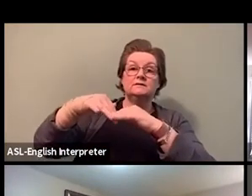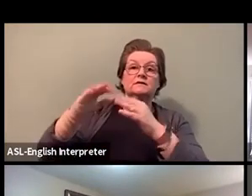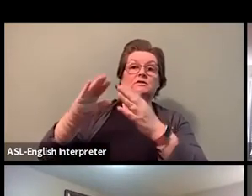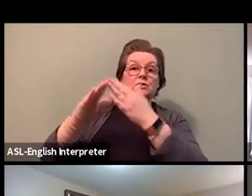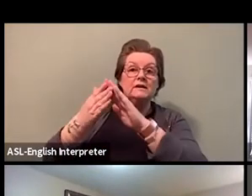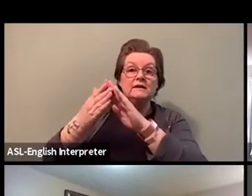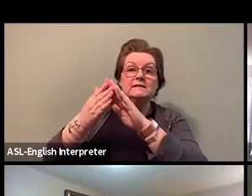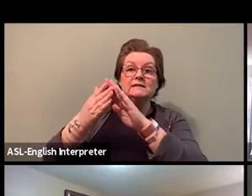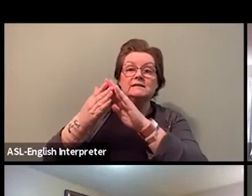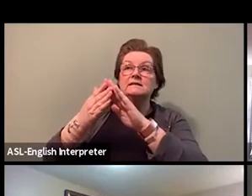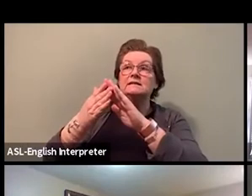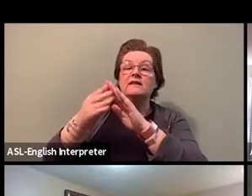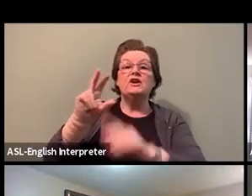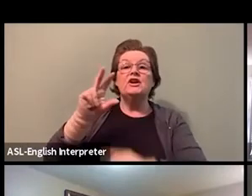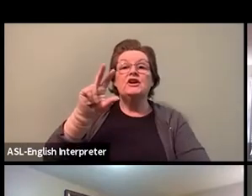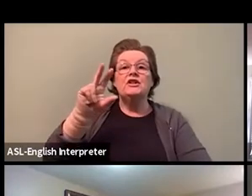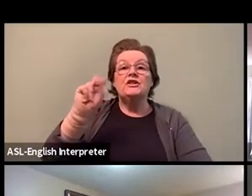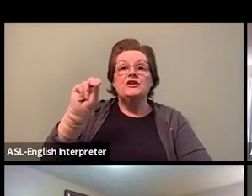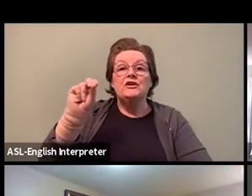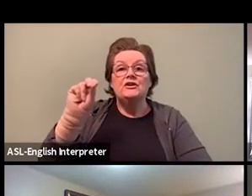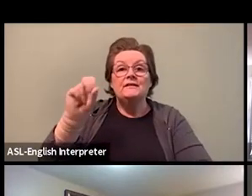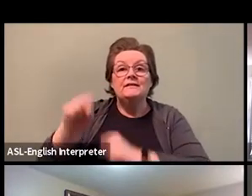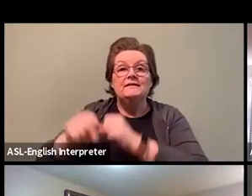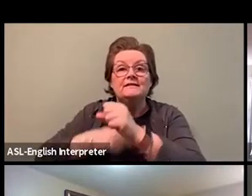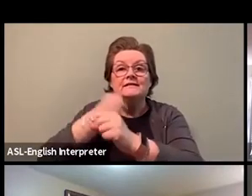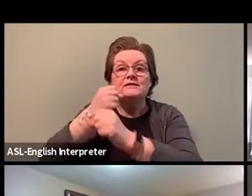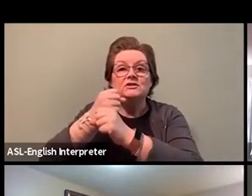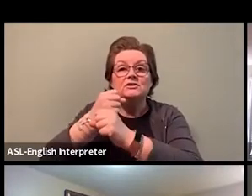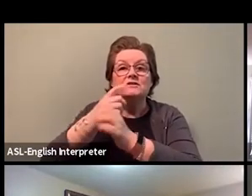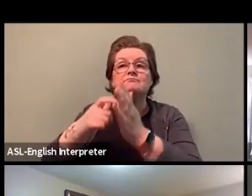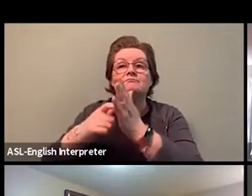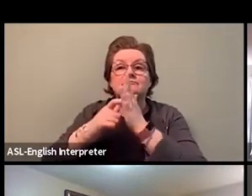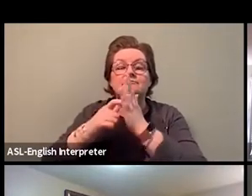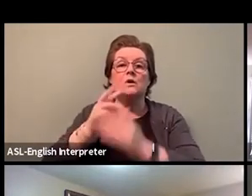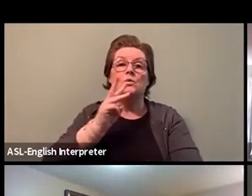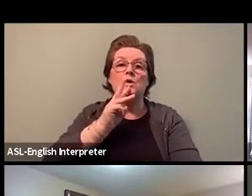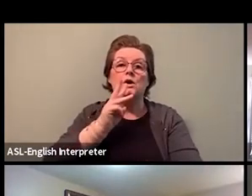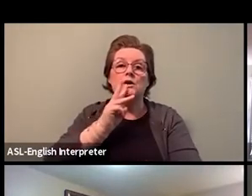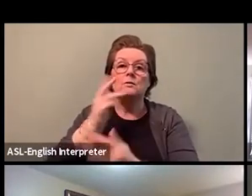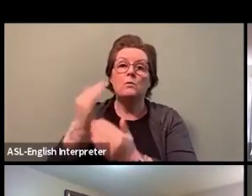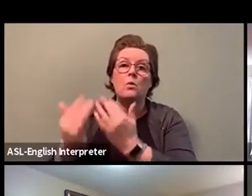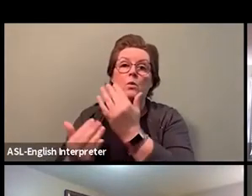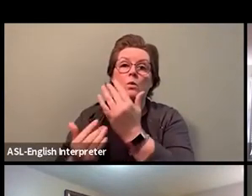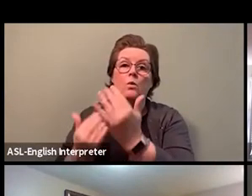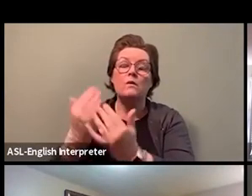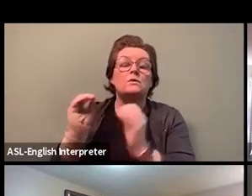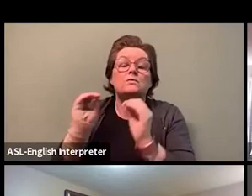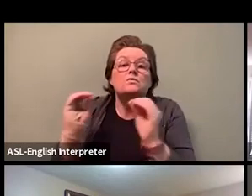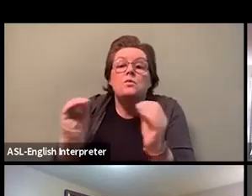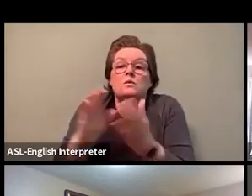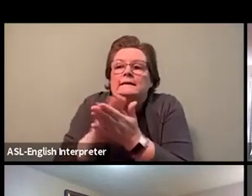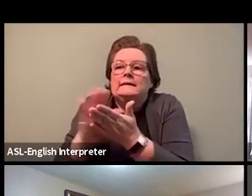in Ontario, right? So paid sick days is also a tool